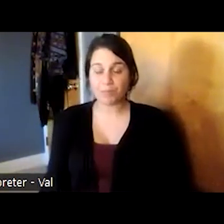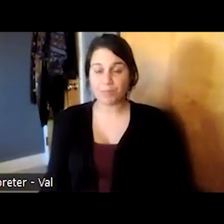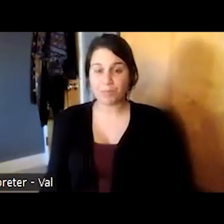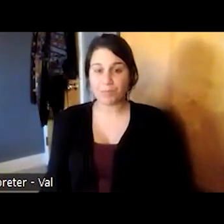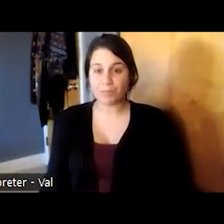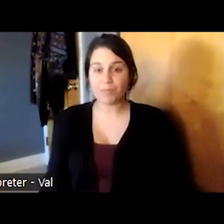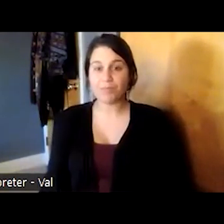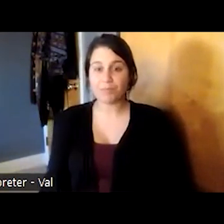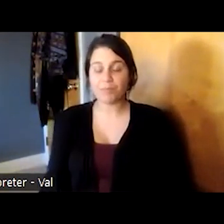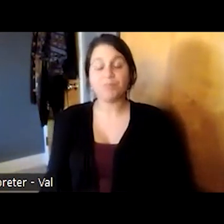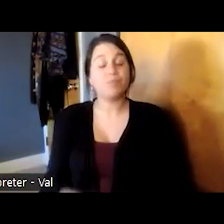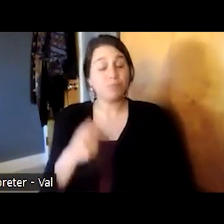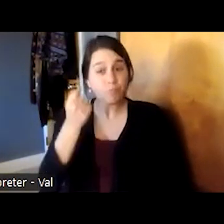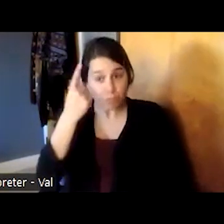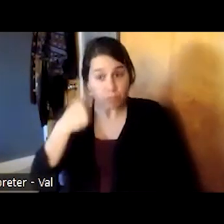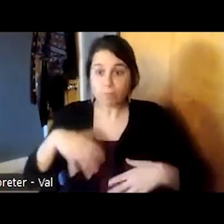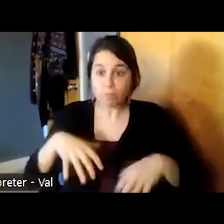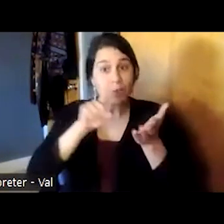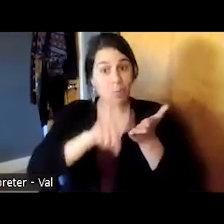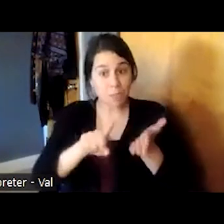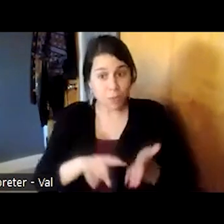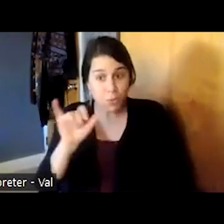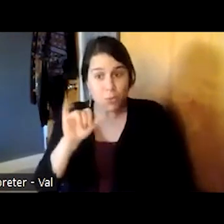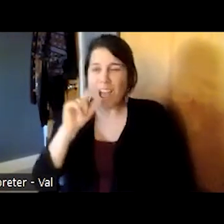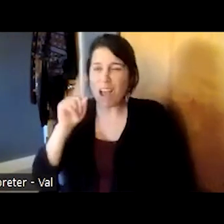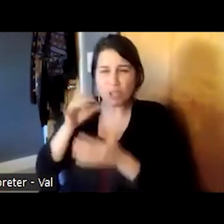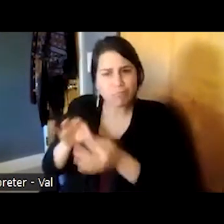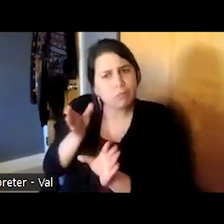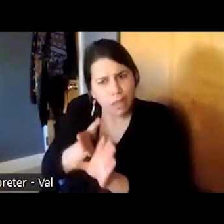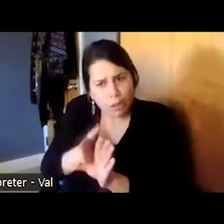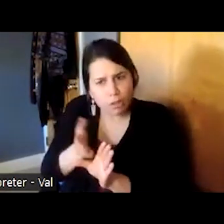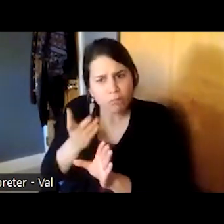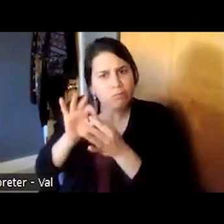of research not only on psychological topics as they pertain to the deaf population but research